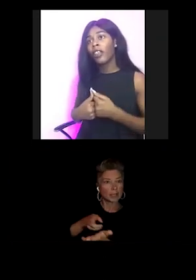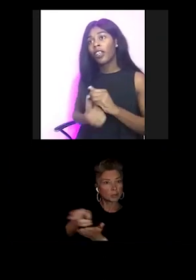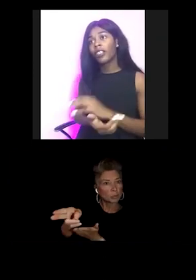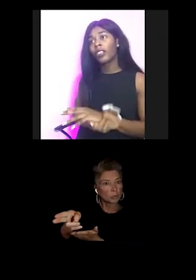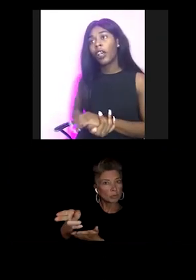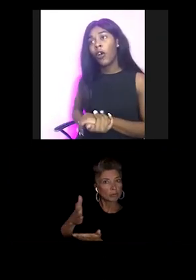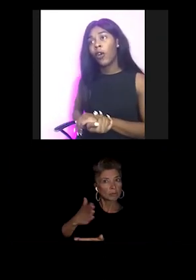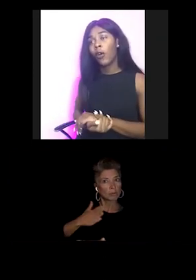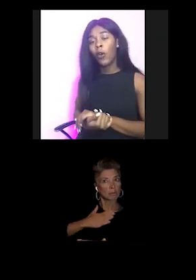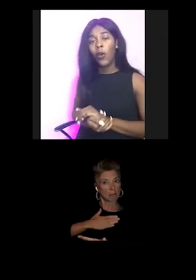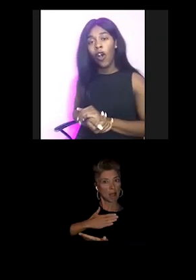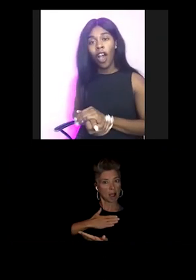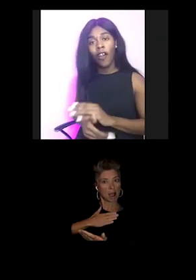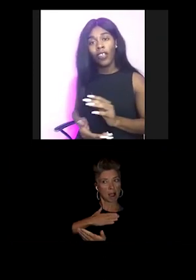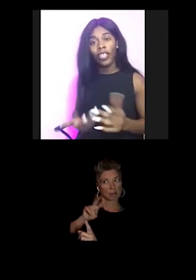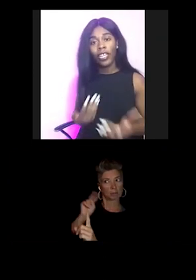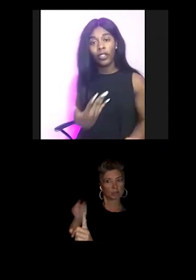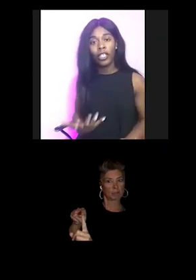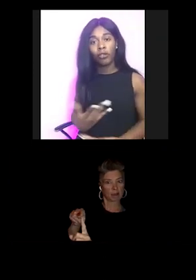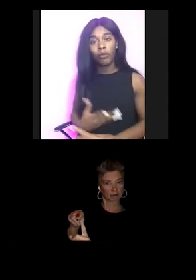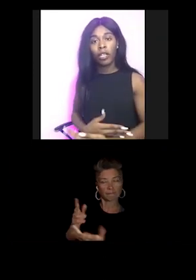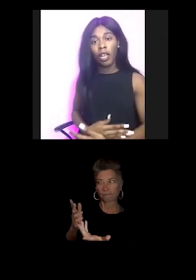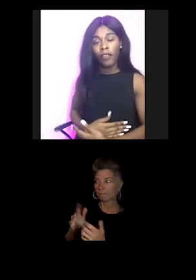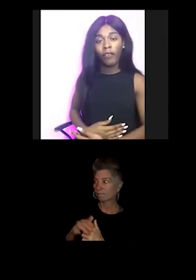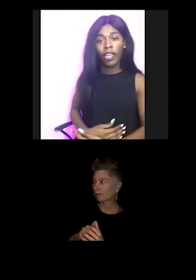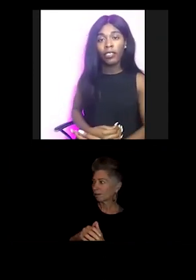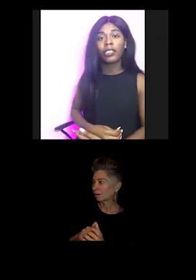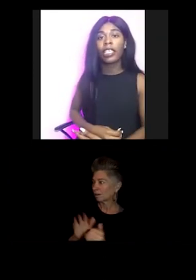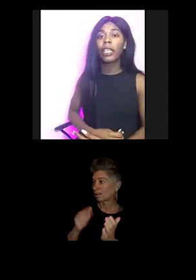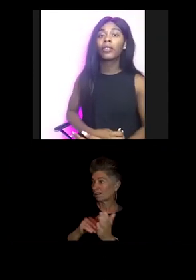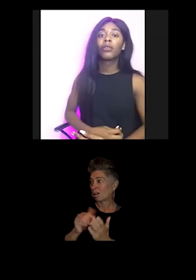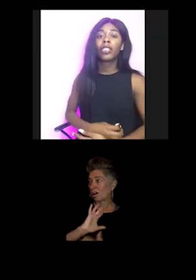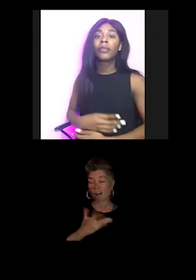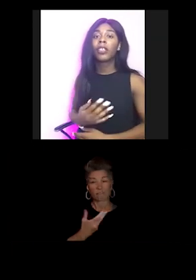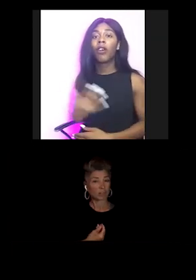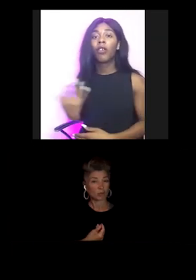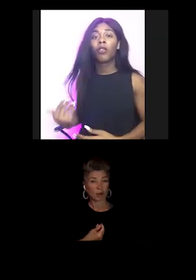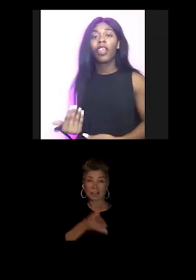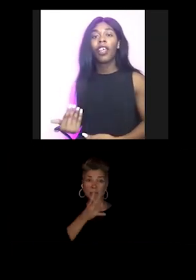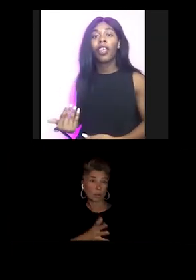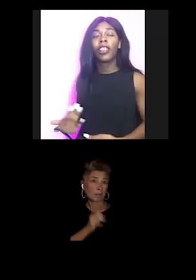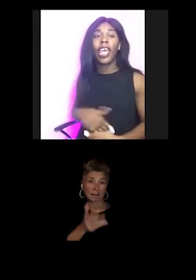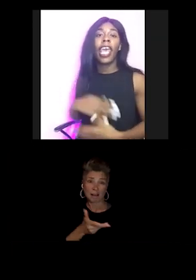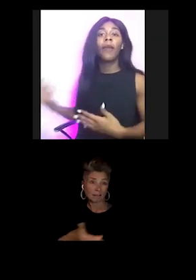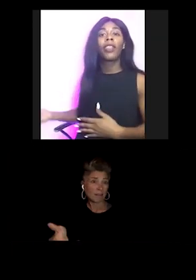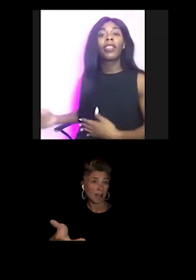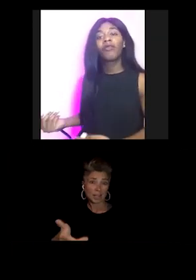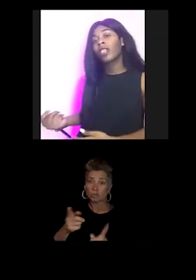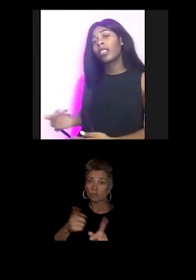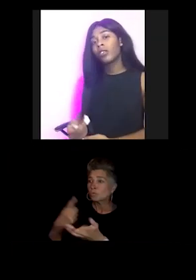There's so often that Trans women are not invited to the table to just to tell the happiness of being Trans